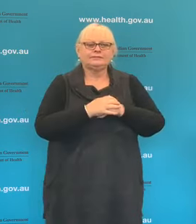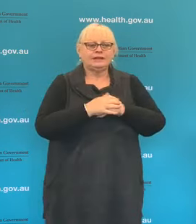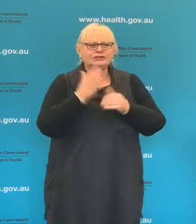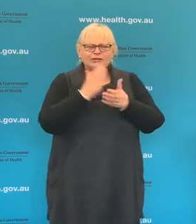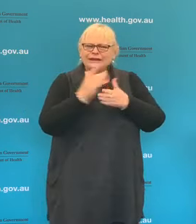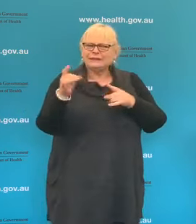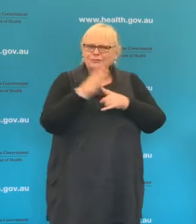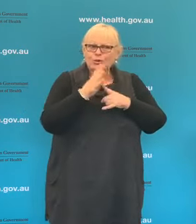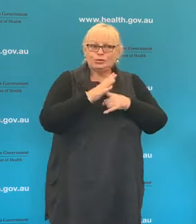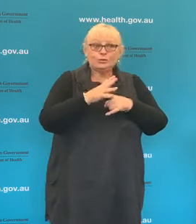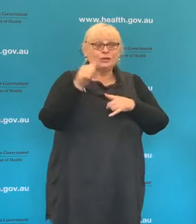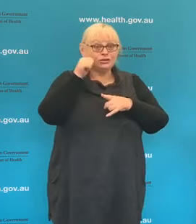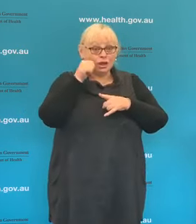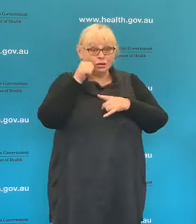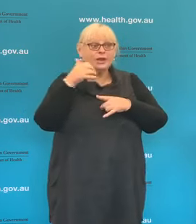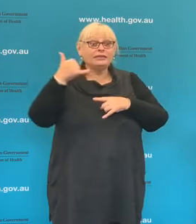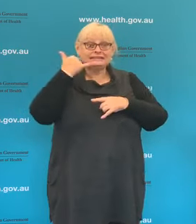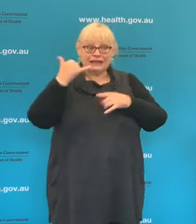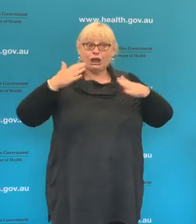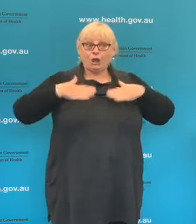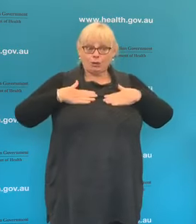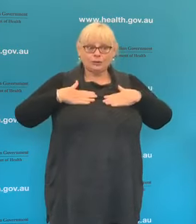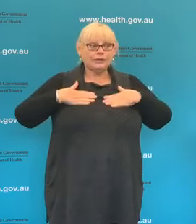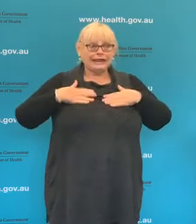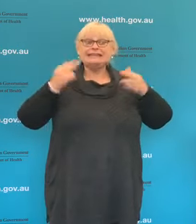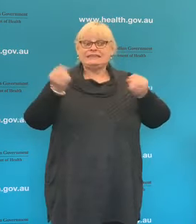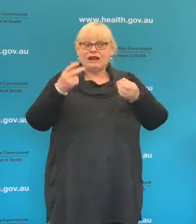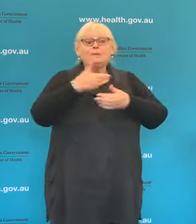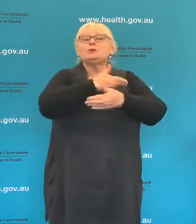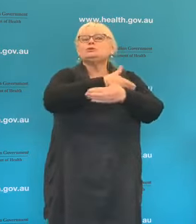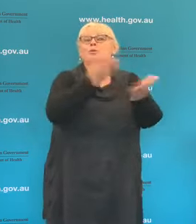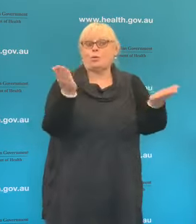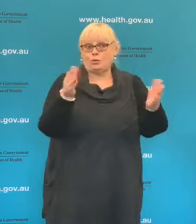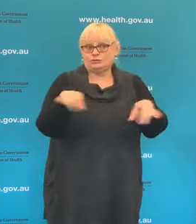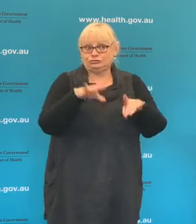telehealth is available to all Australians and that it doesn't just